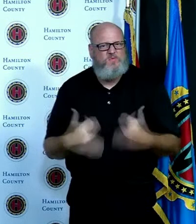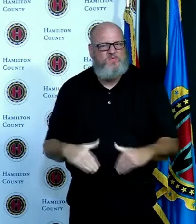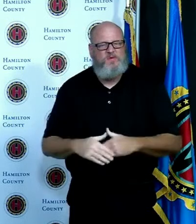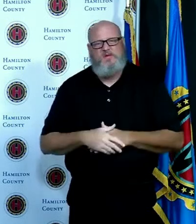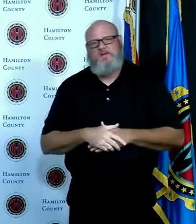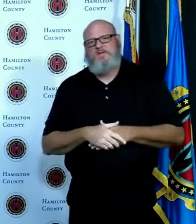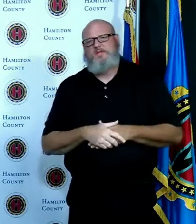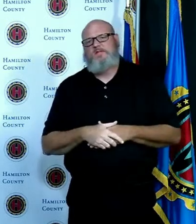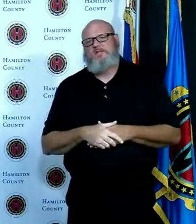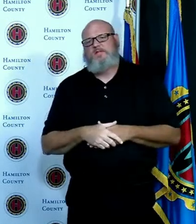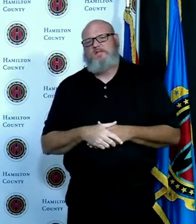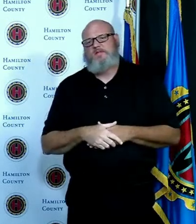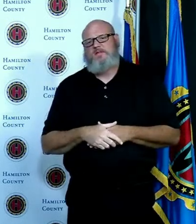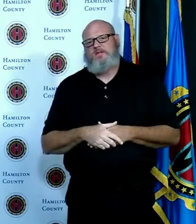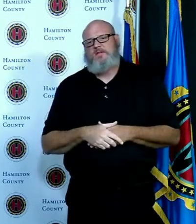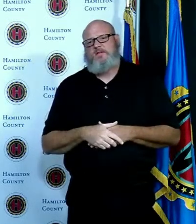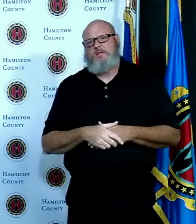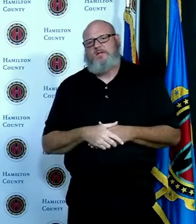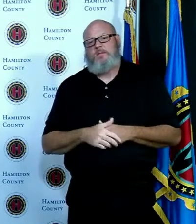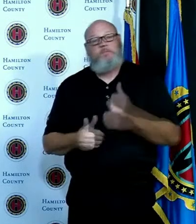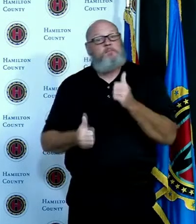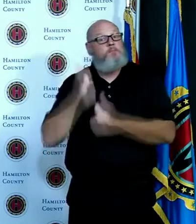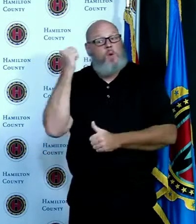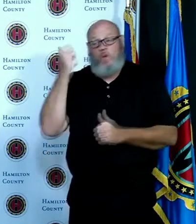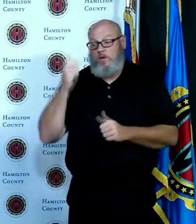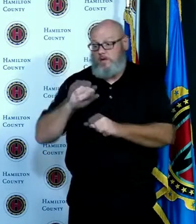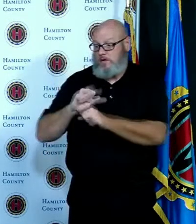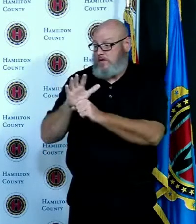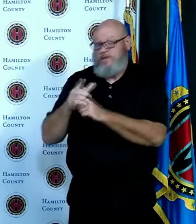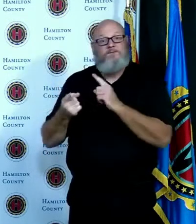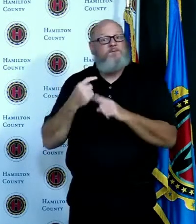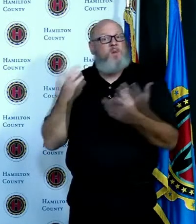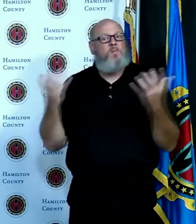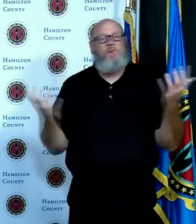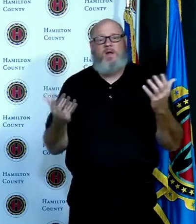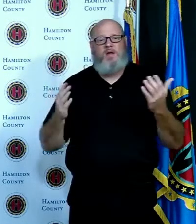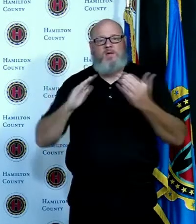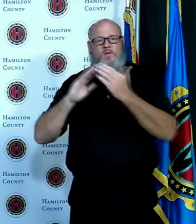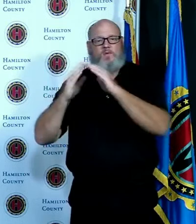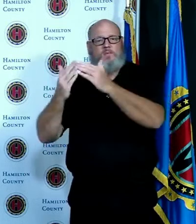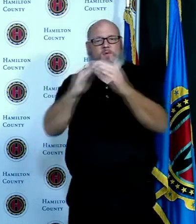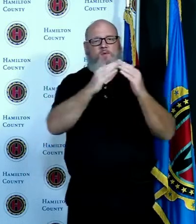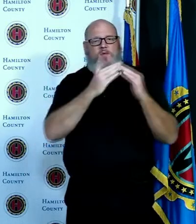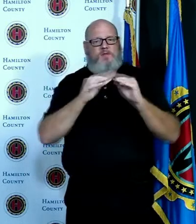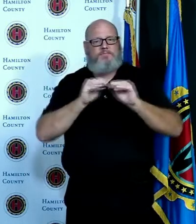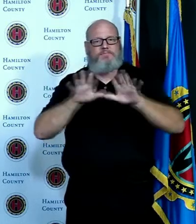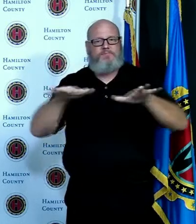are community spread in the last seven days all age groups saw an increase in the number of cases